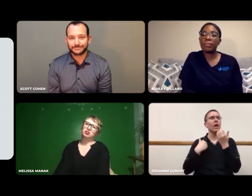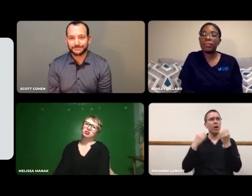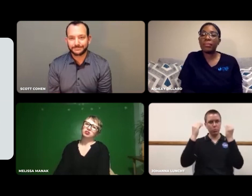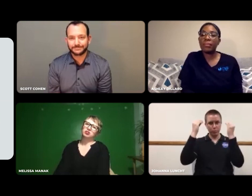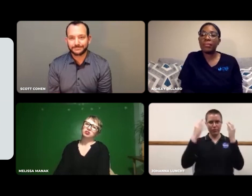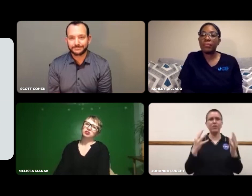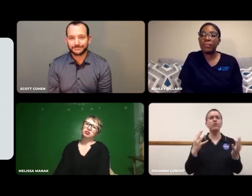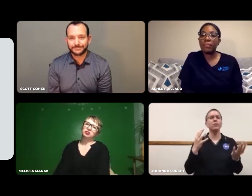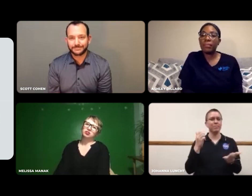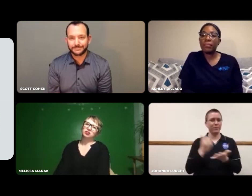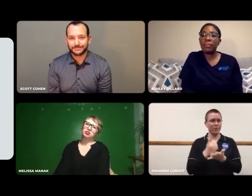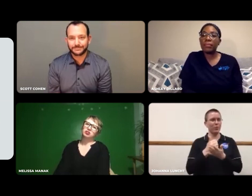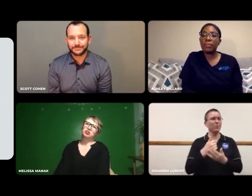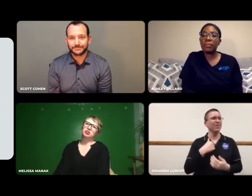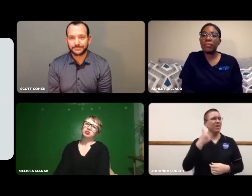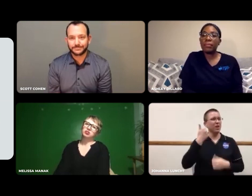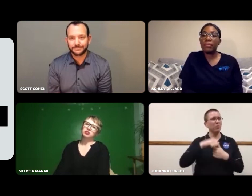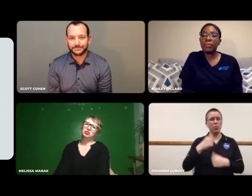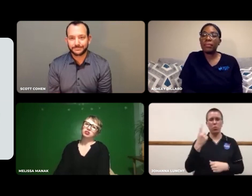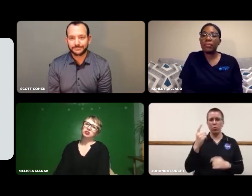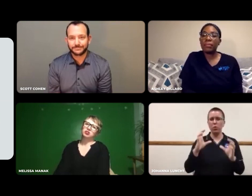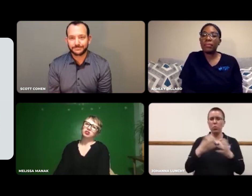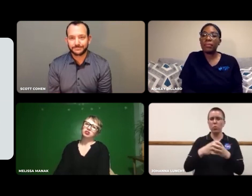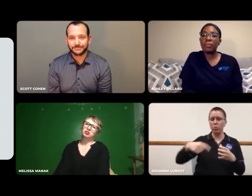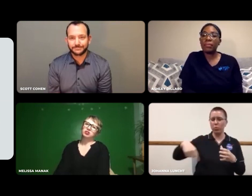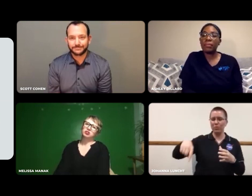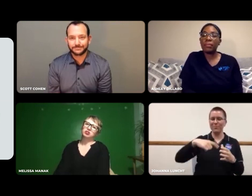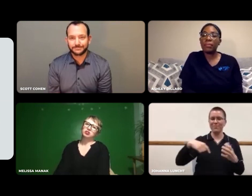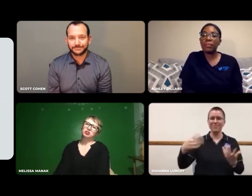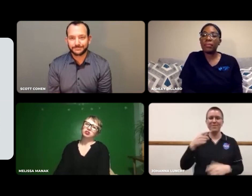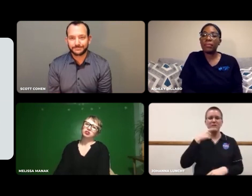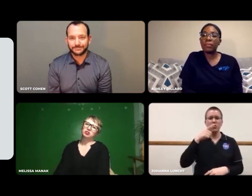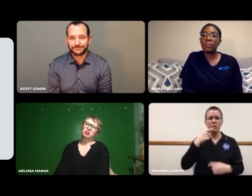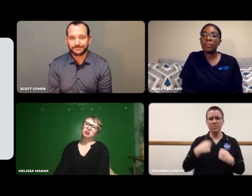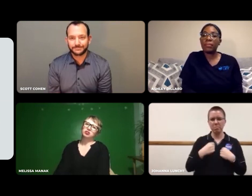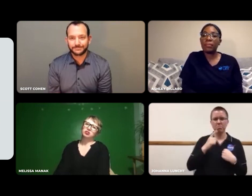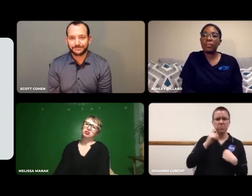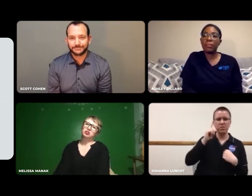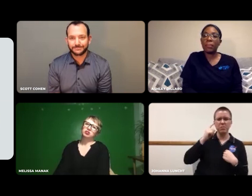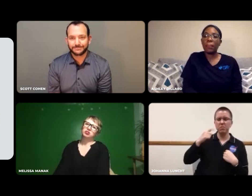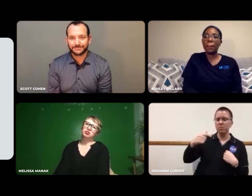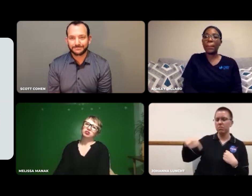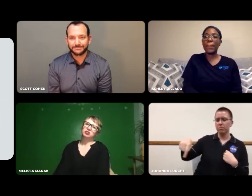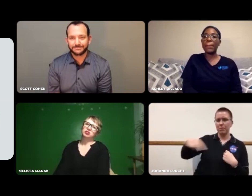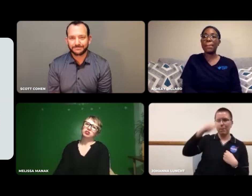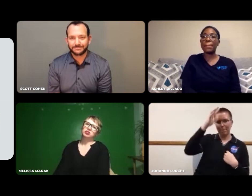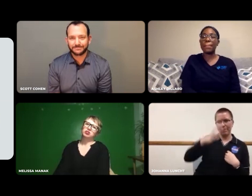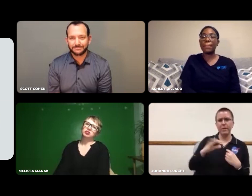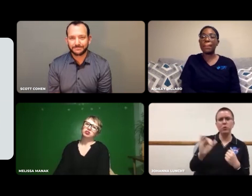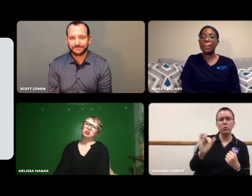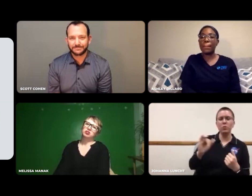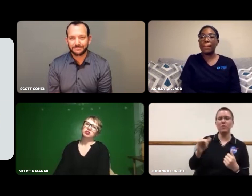I do remember this one professor that helped me... I remember I was also the only female deaf person being part of a hearing male group.